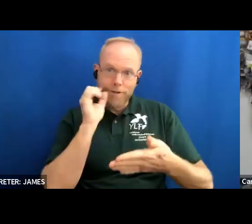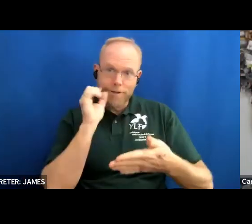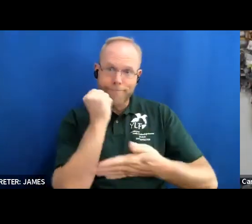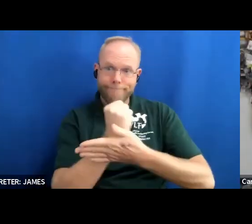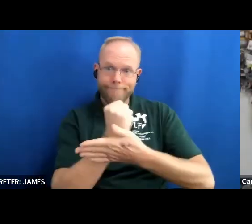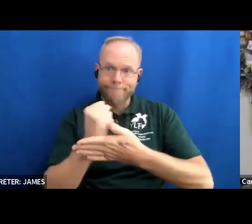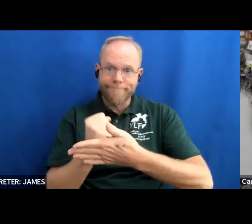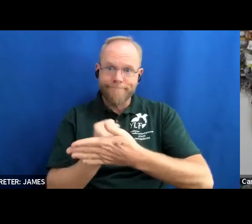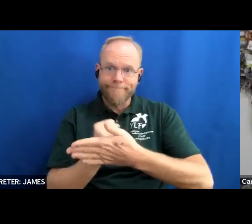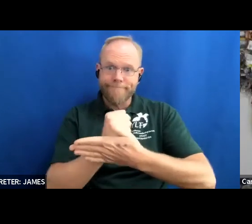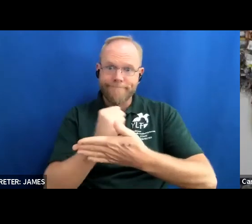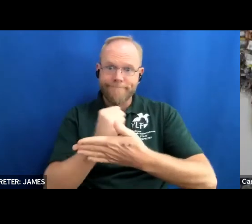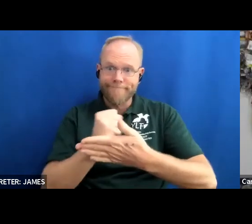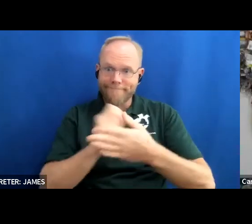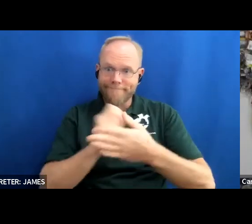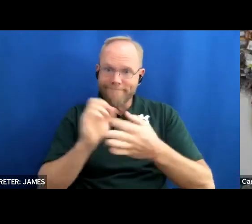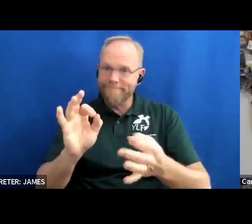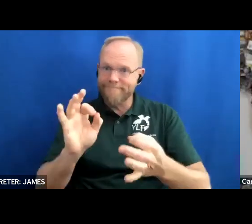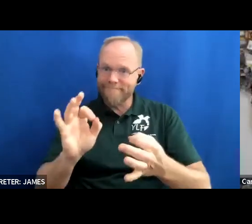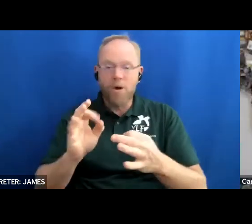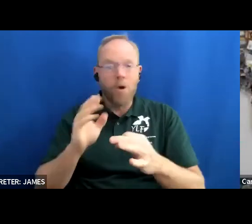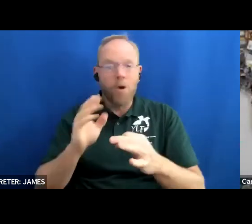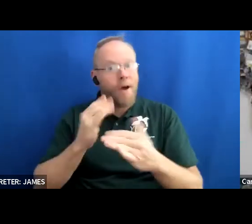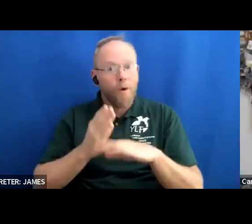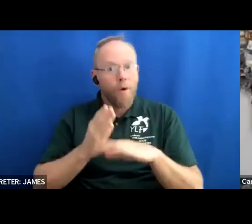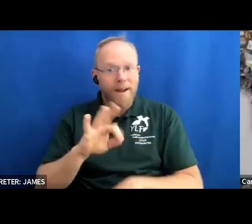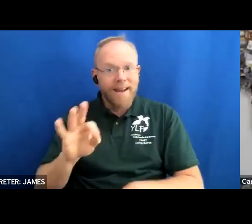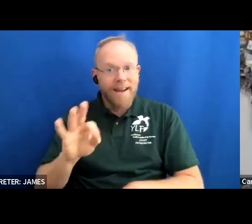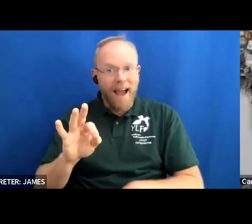on the call now that's exciting well i think with that let me just make sure i